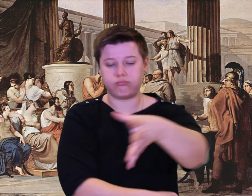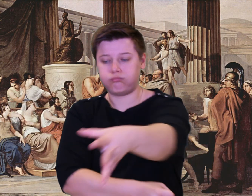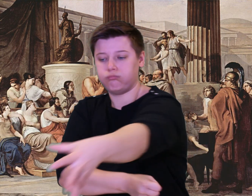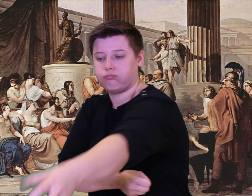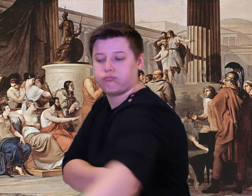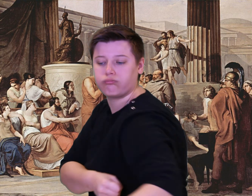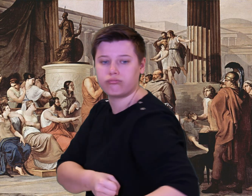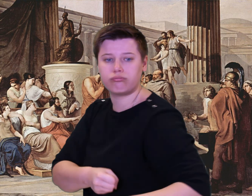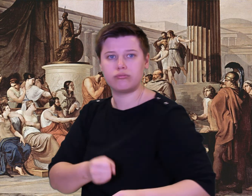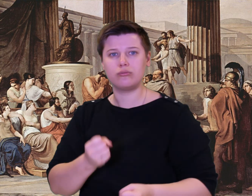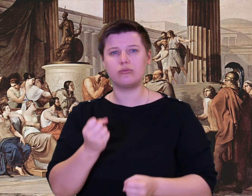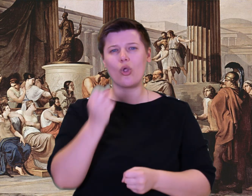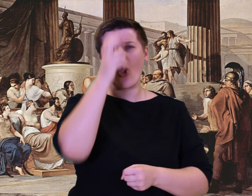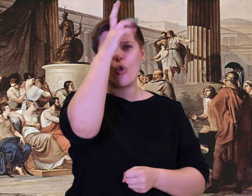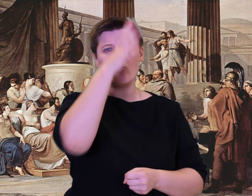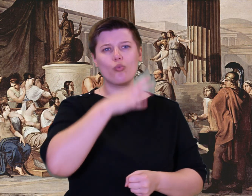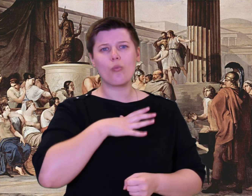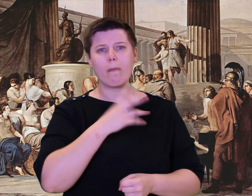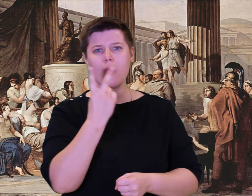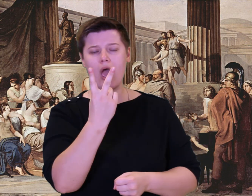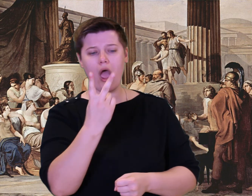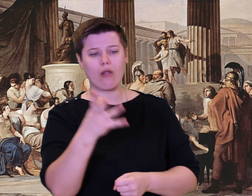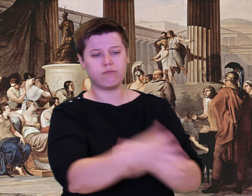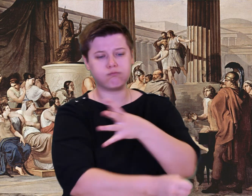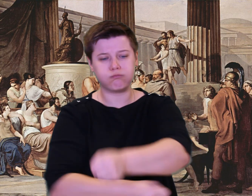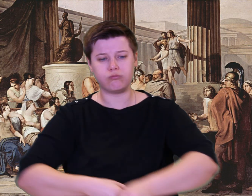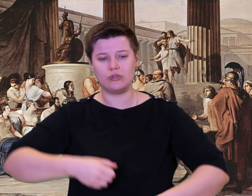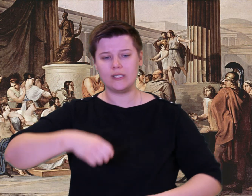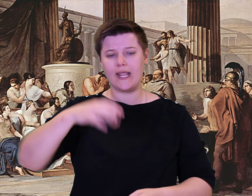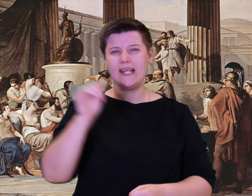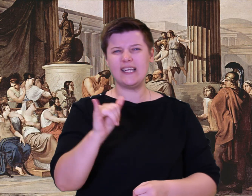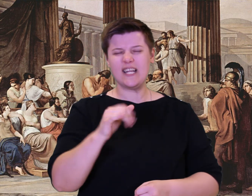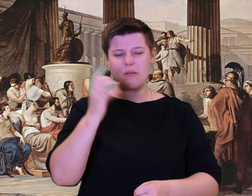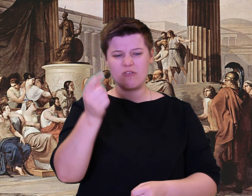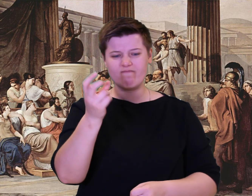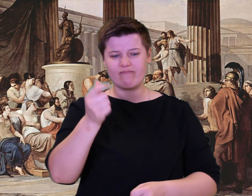toward my men, seized two, and knocked them hard against the ground like